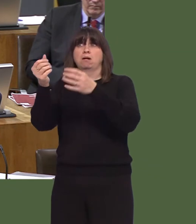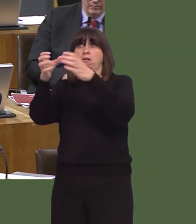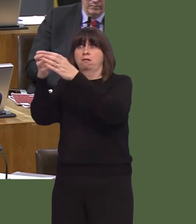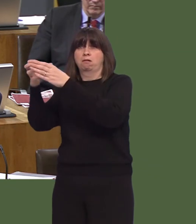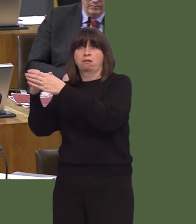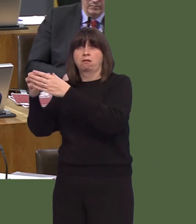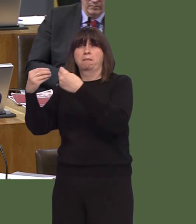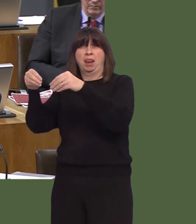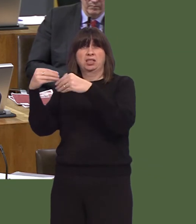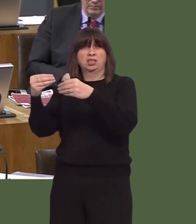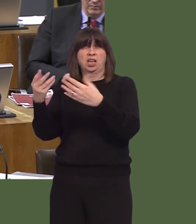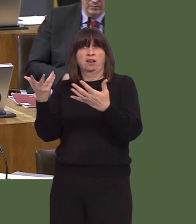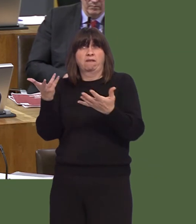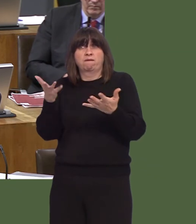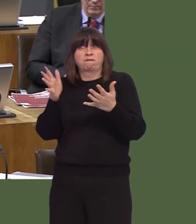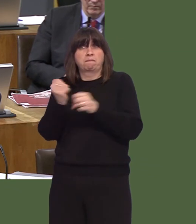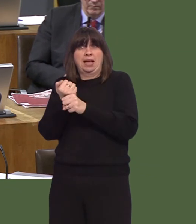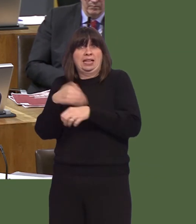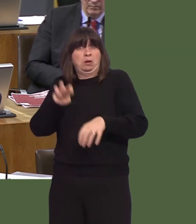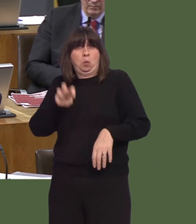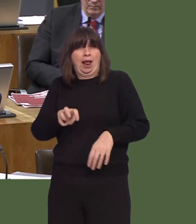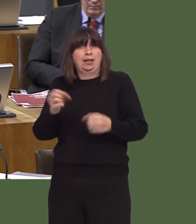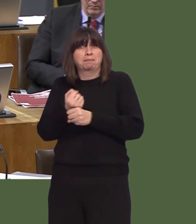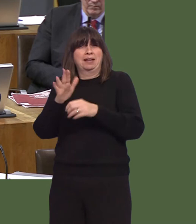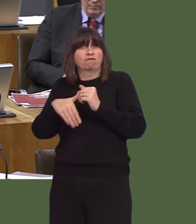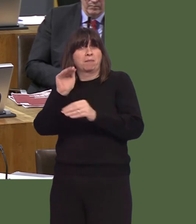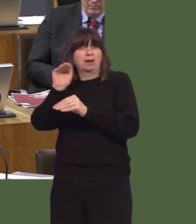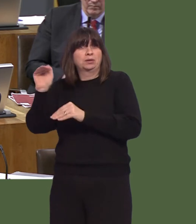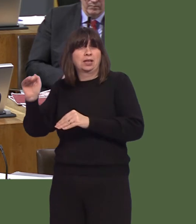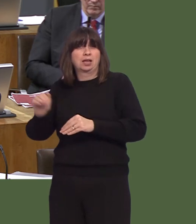edrych arno pan fydd yn cael ei gyhoeddi mis nesaf. David Rees AM: 6.